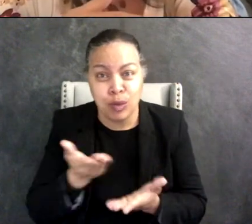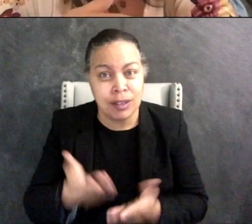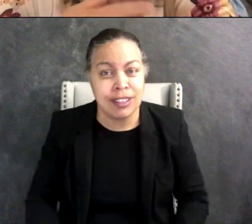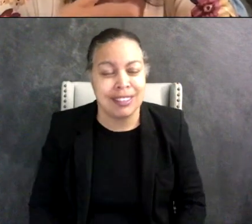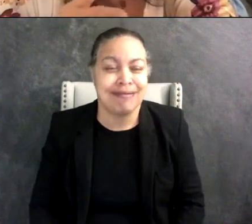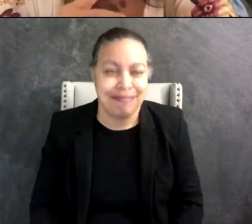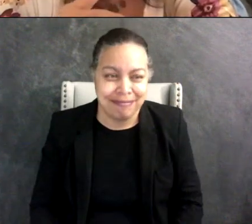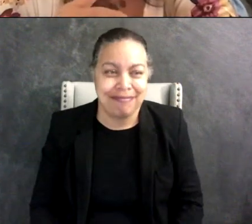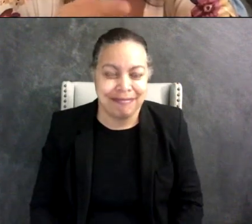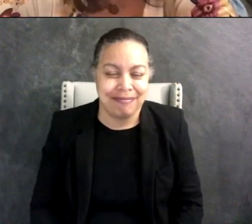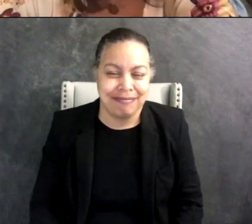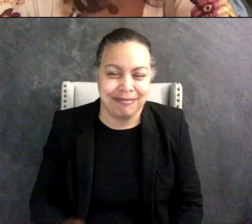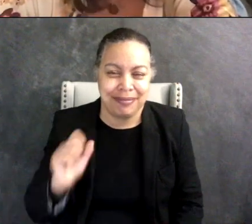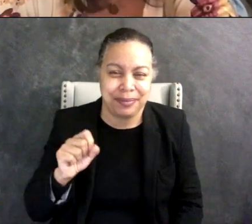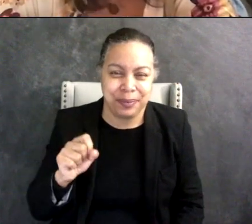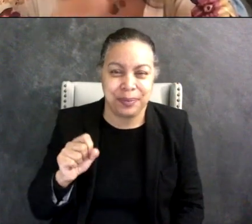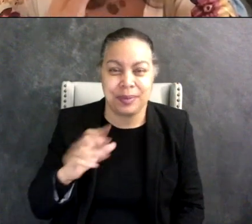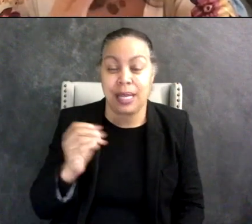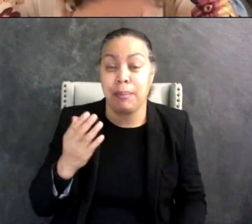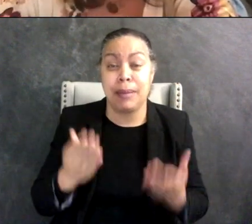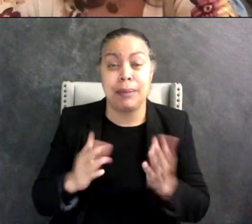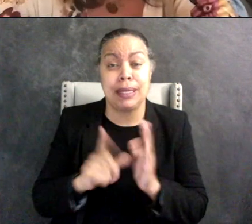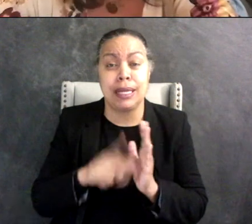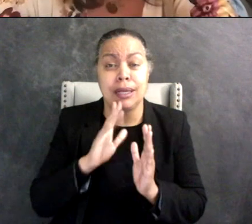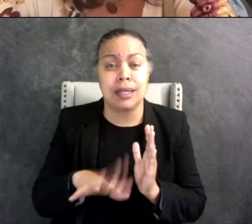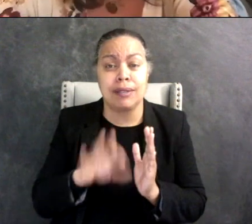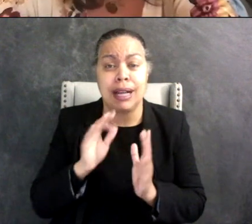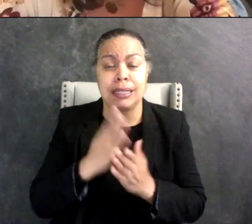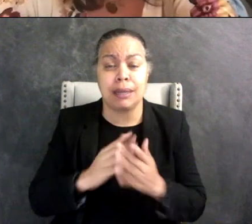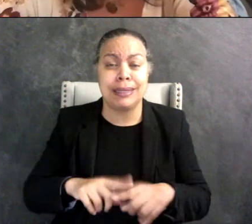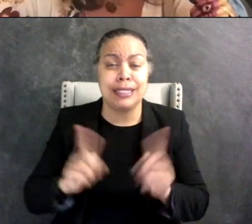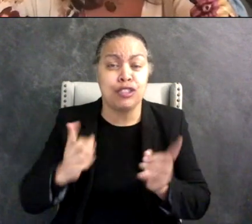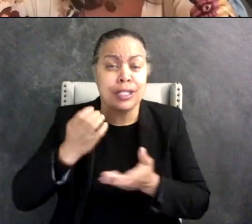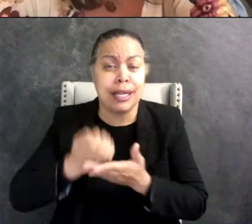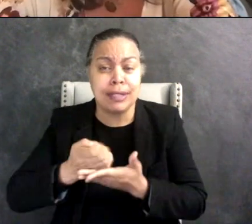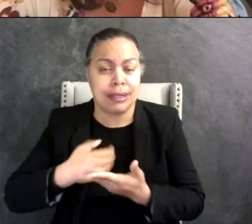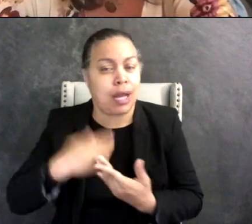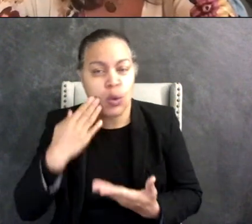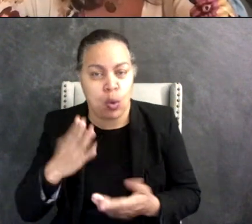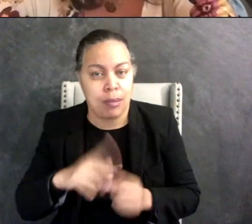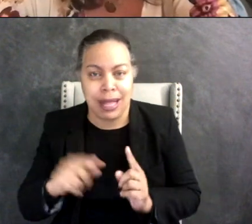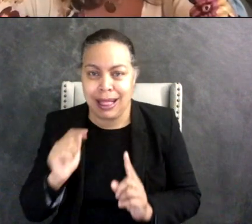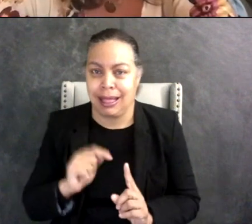maybe they'll you know find different evidence - I don't know but you know it's